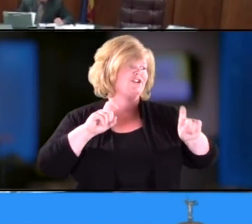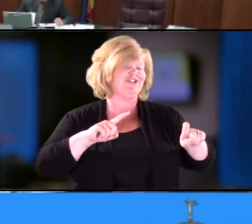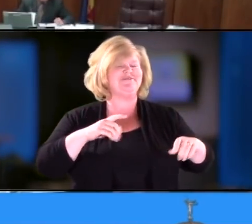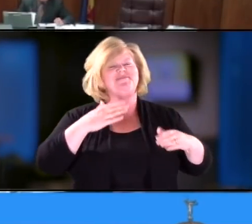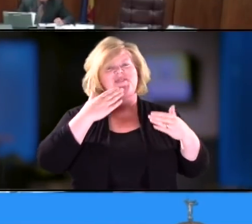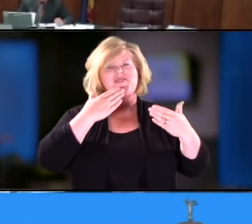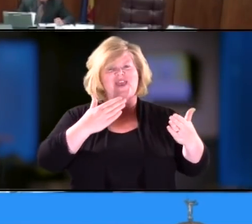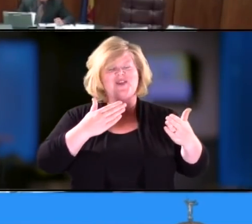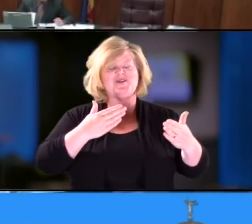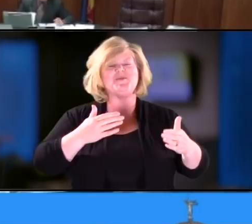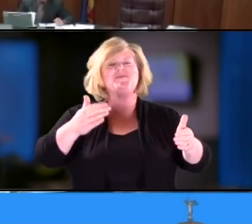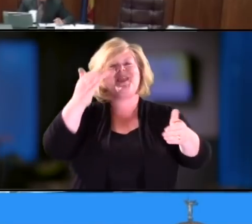And next, Annette Reichman.